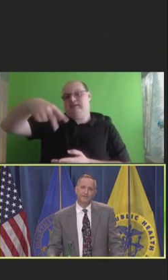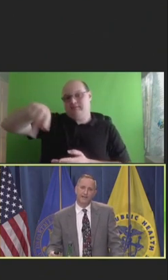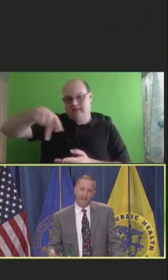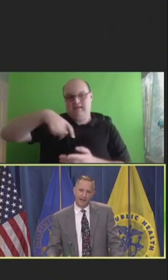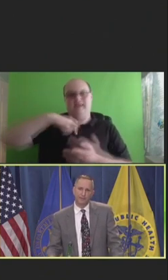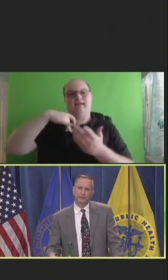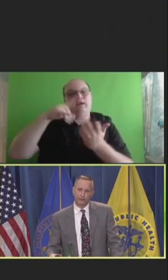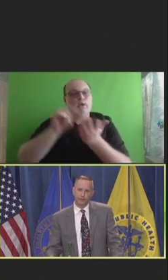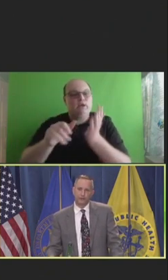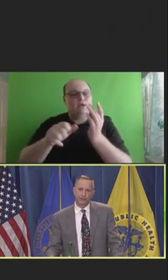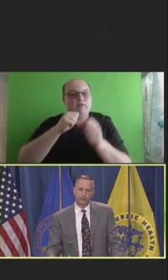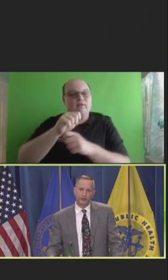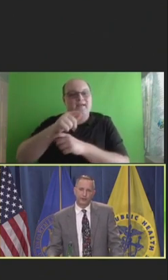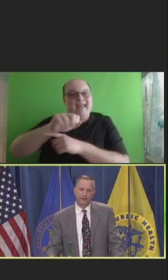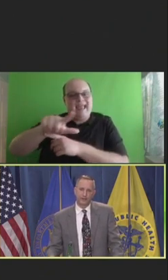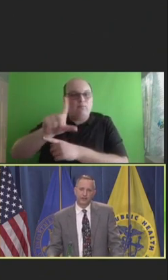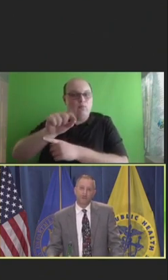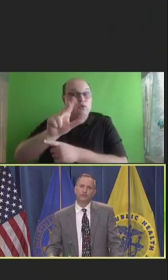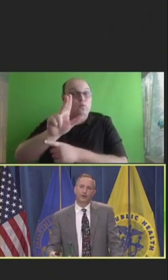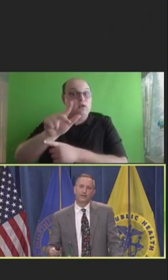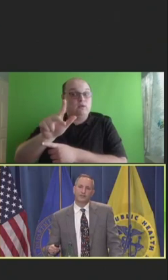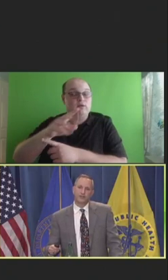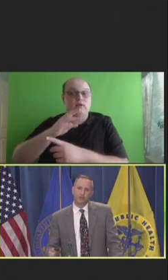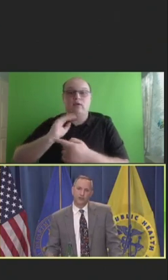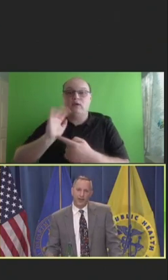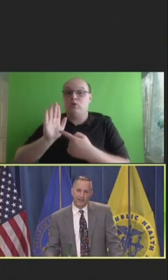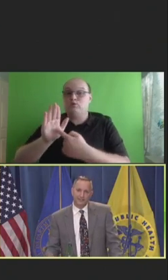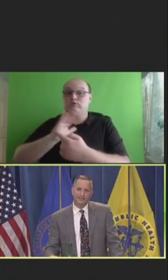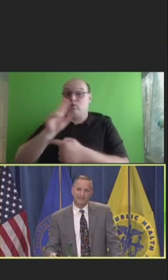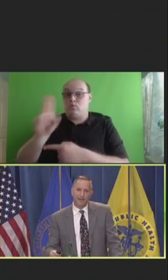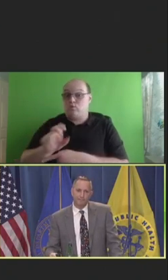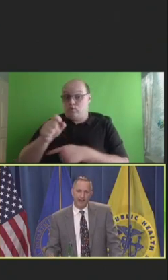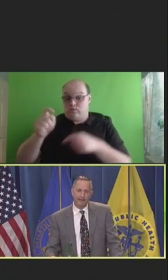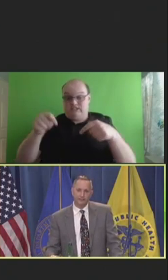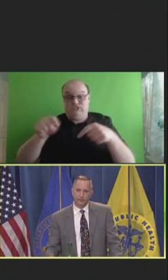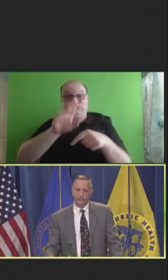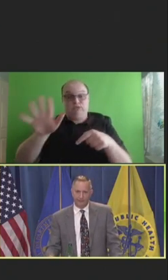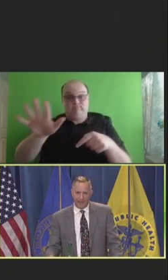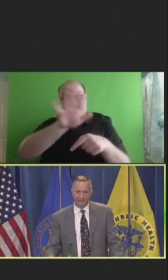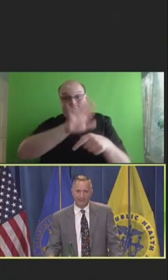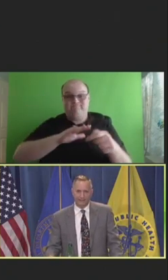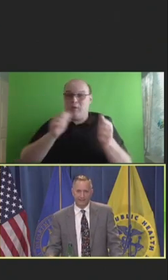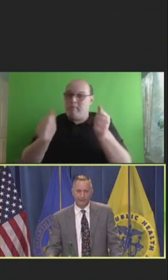in April of 2023 showing that the U.S. is now the main source of vaccine disinformation